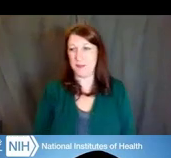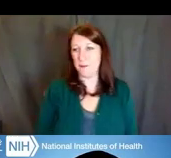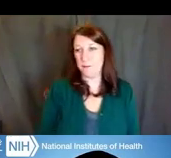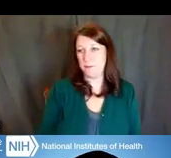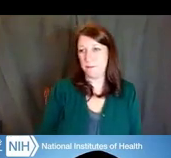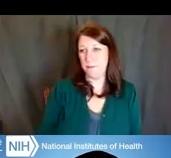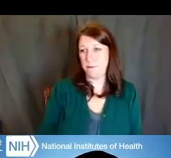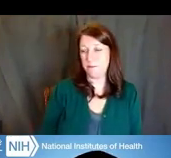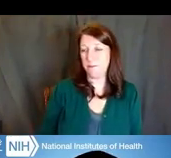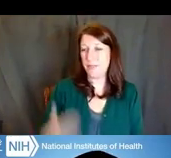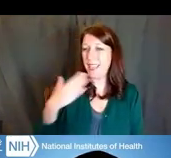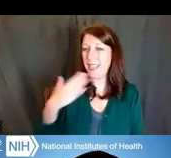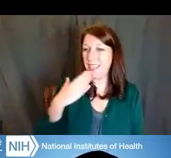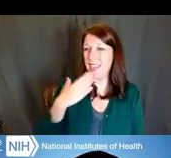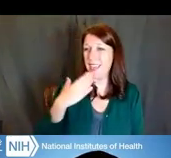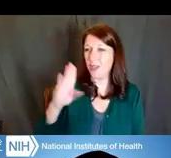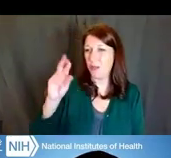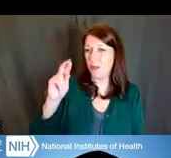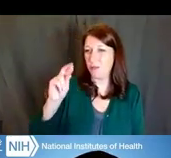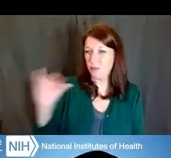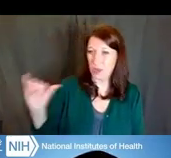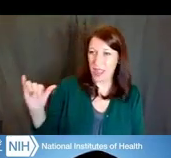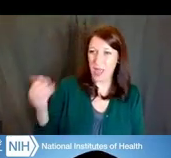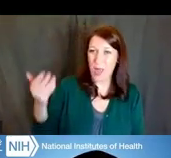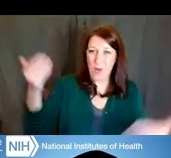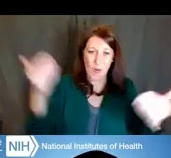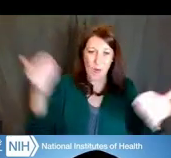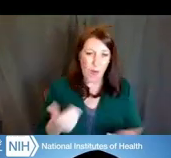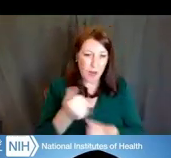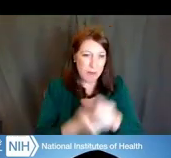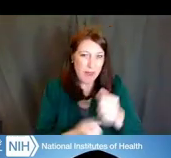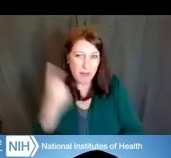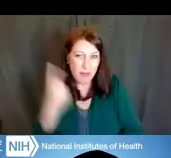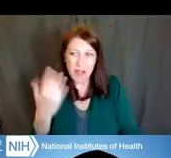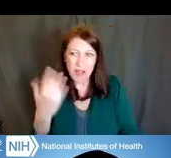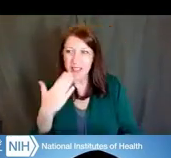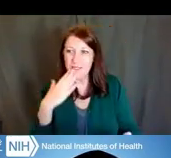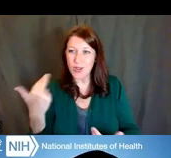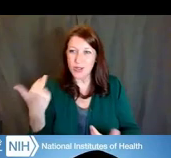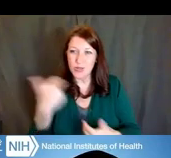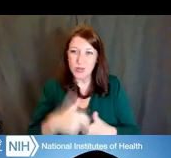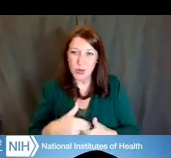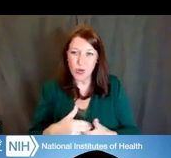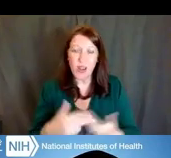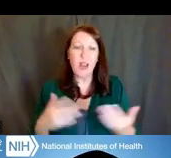Lynn Morin: Thank you, Bray, and welcome, everybody, and thank you for joining us. I want to start off this session